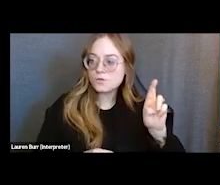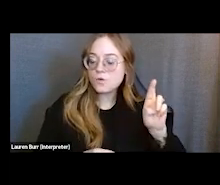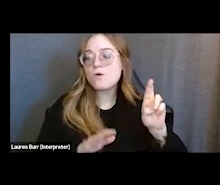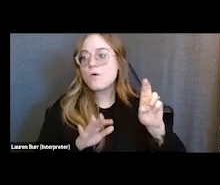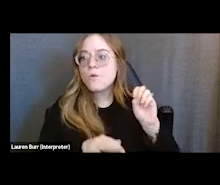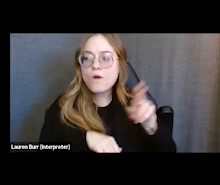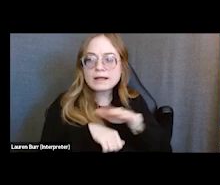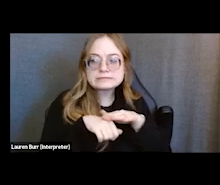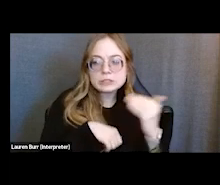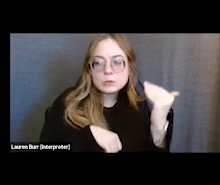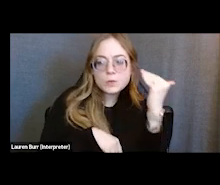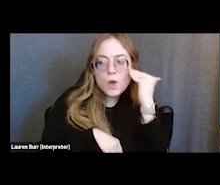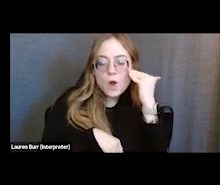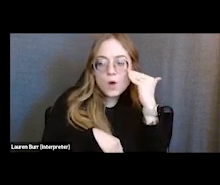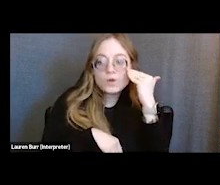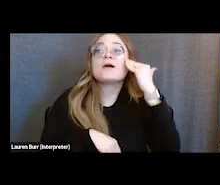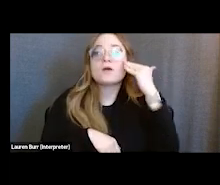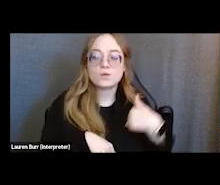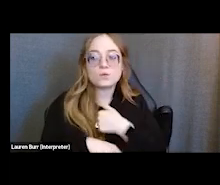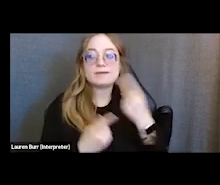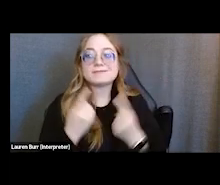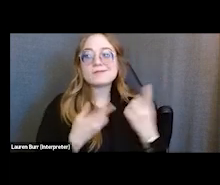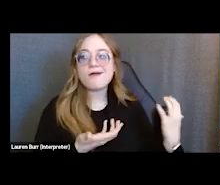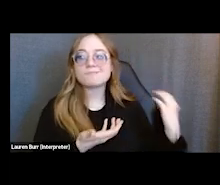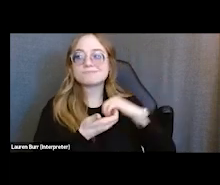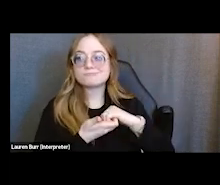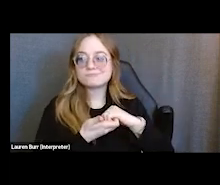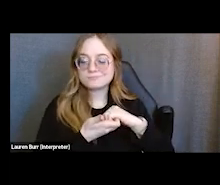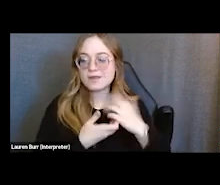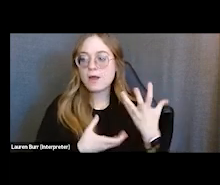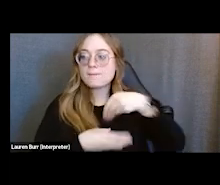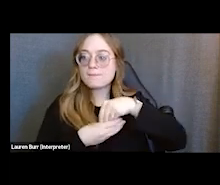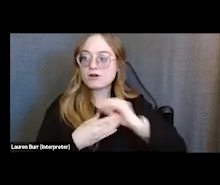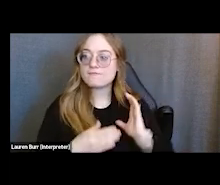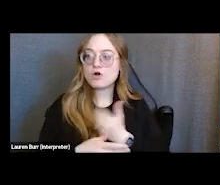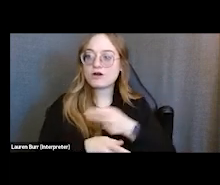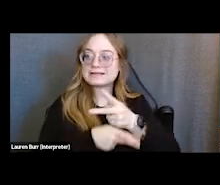we can consider them a part of the care team. So here at Outreach, our providers, you know,